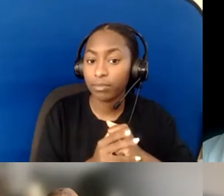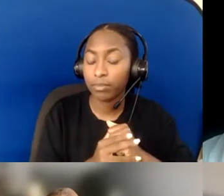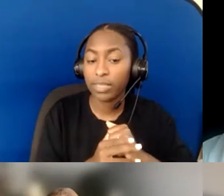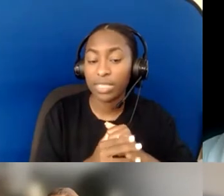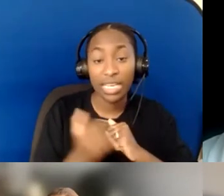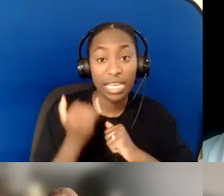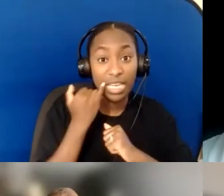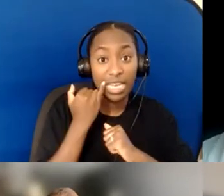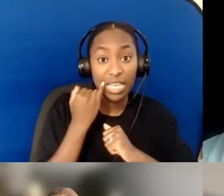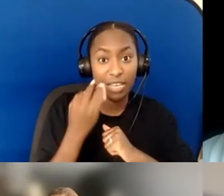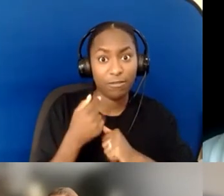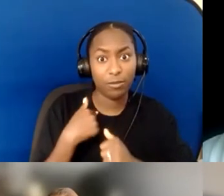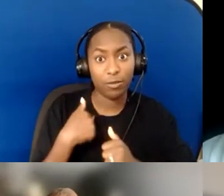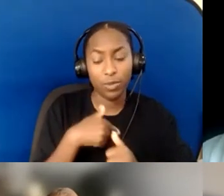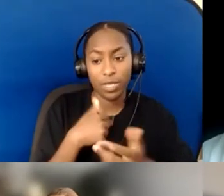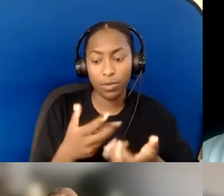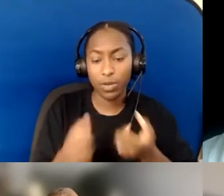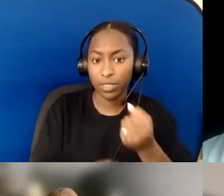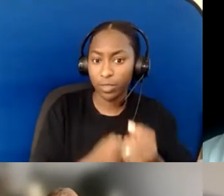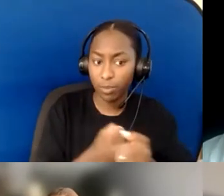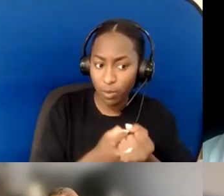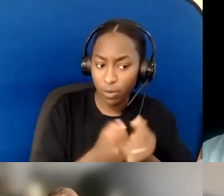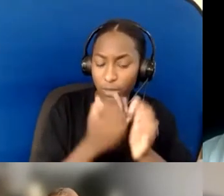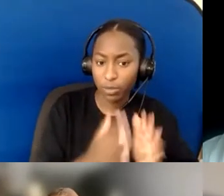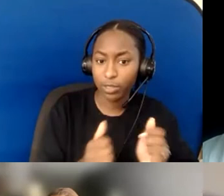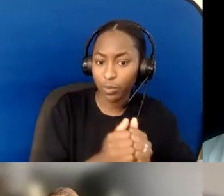or we talk to somebody else